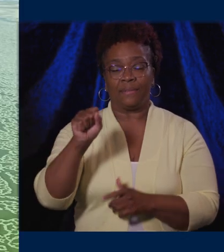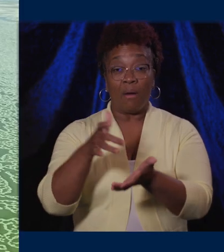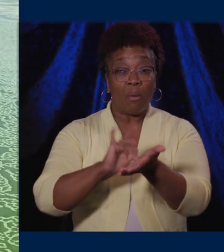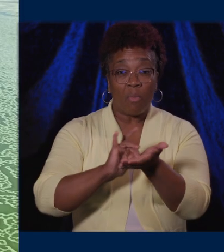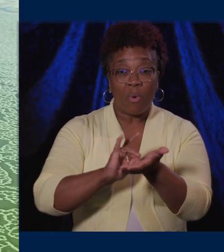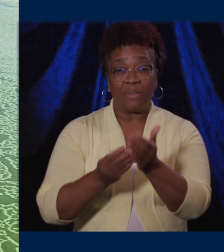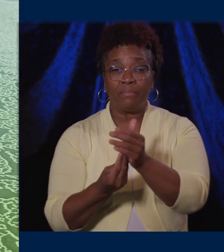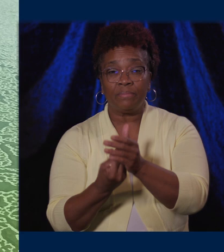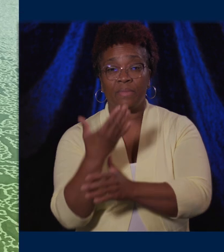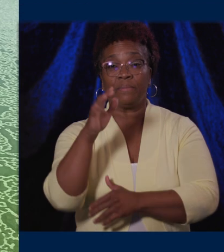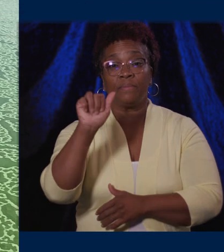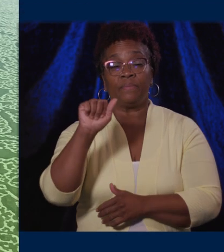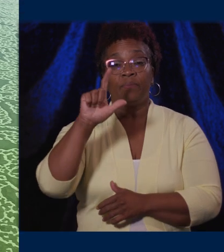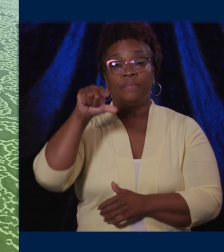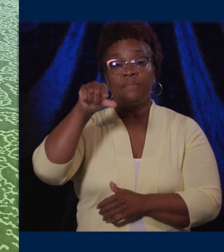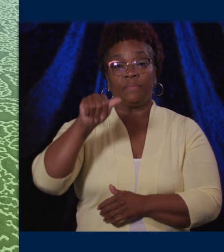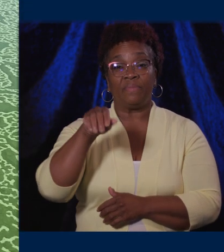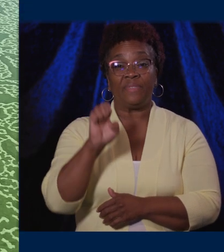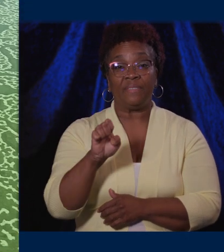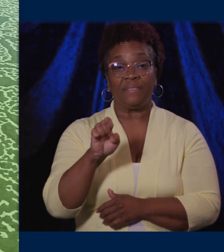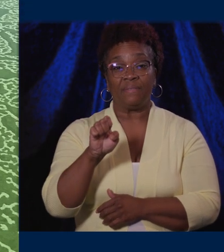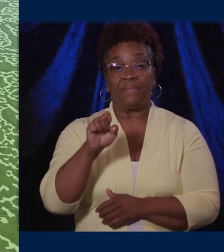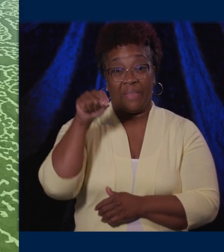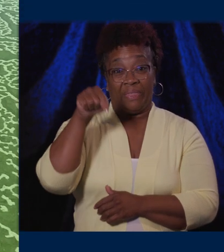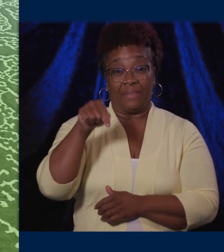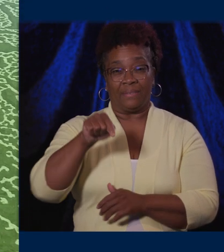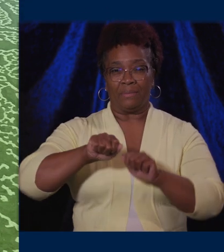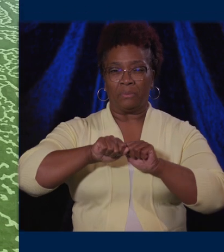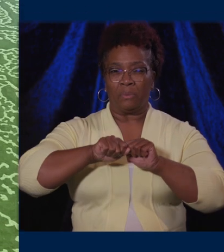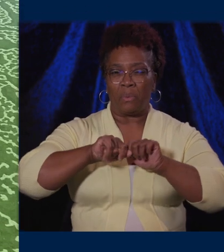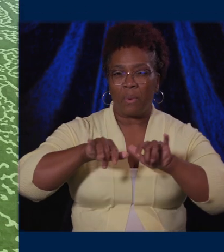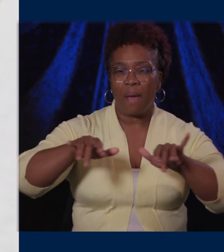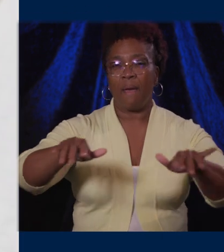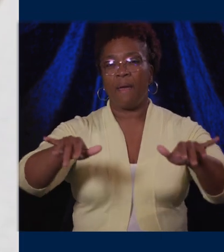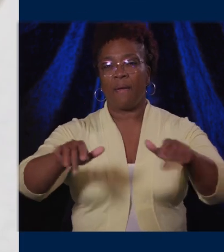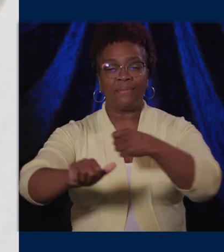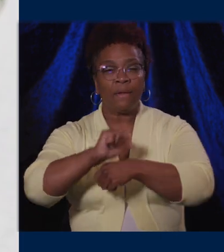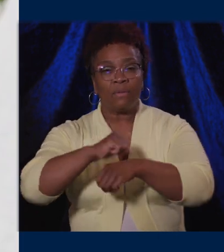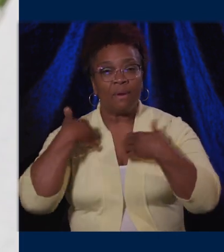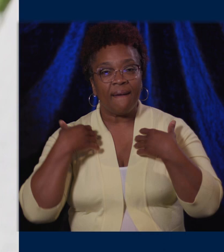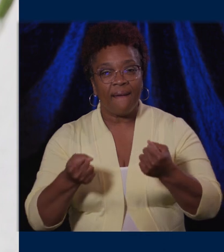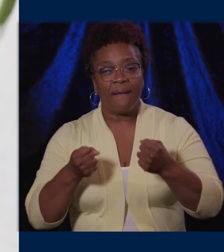thrive as the lakes warm. They produce toxins, threaten public health, and contribute to economic